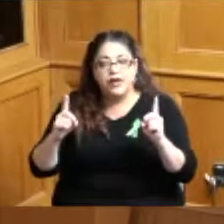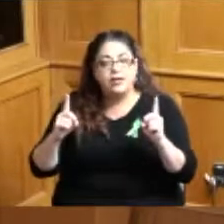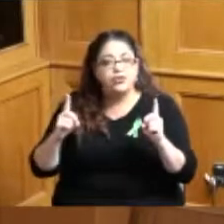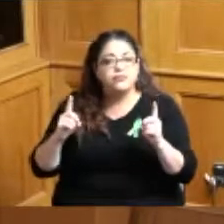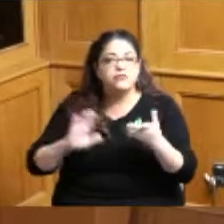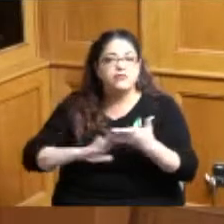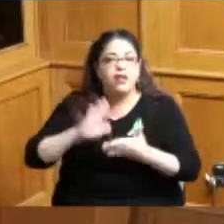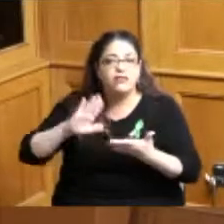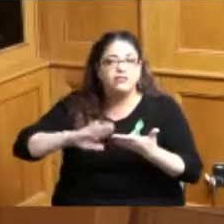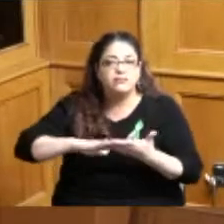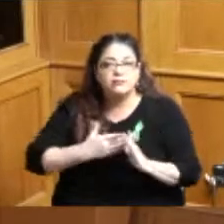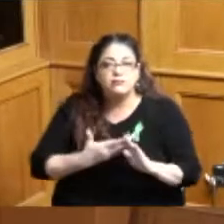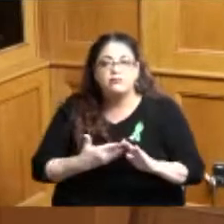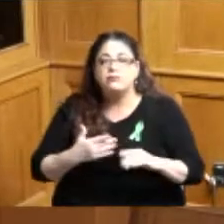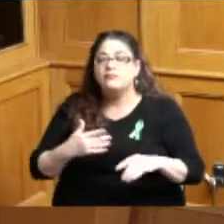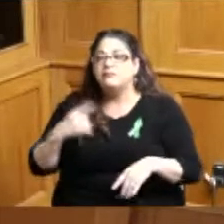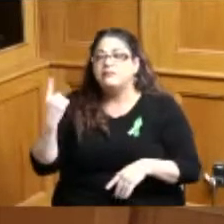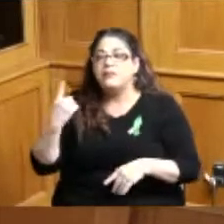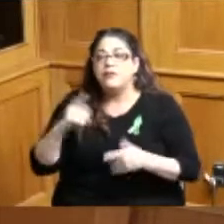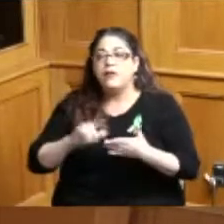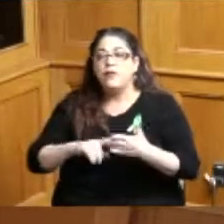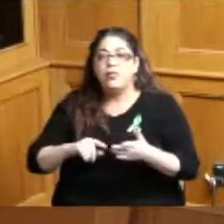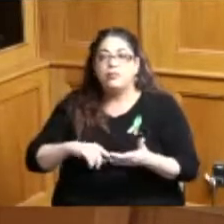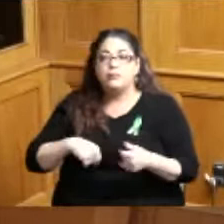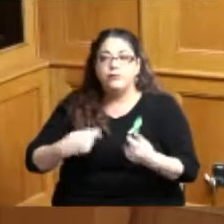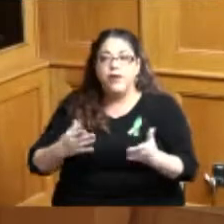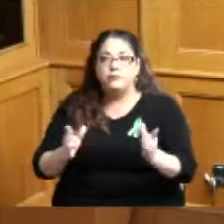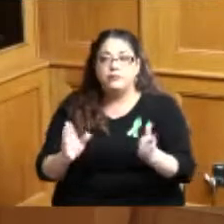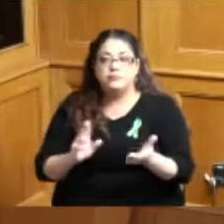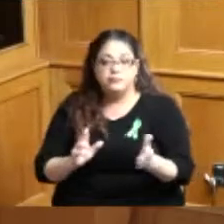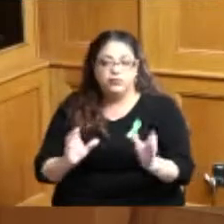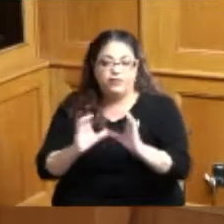the students will receive first-hand training at one of the restaurants in the near